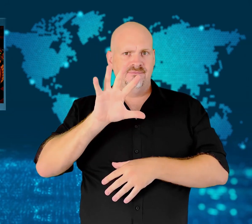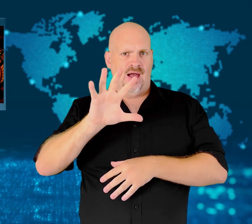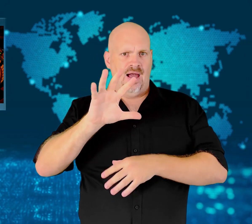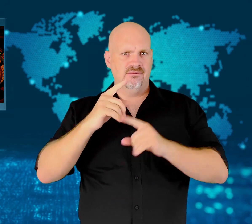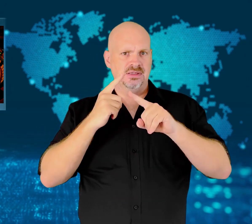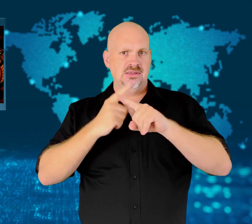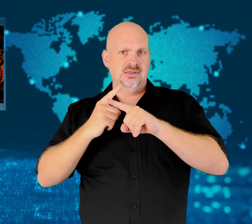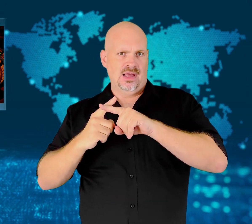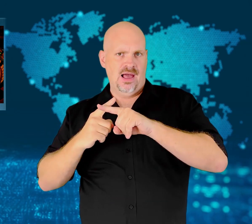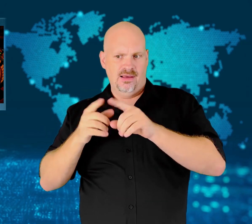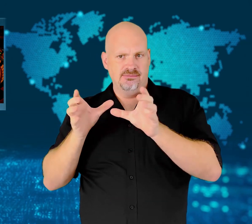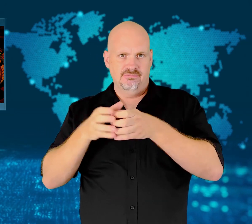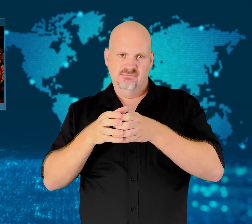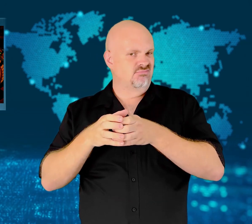the legislation.